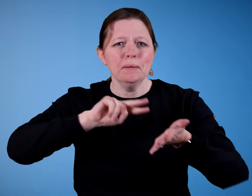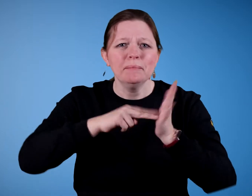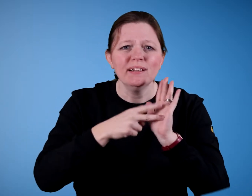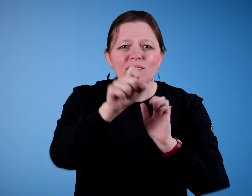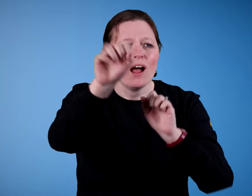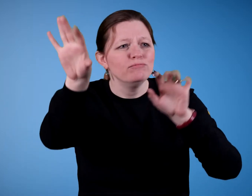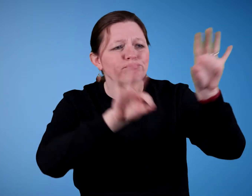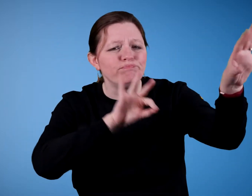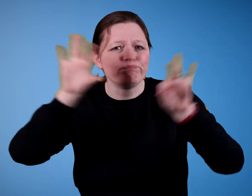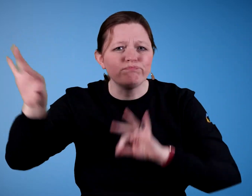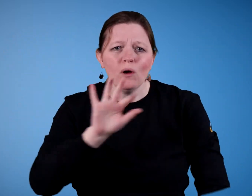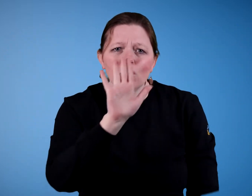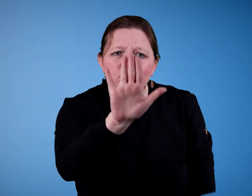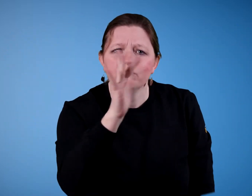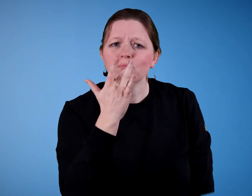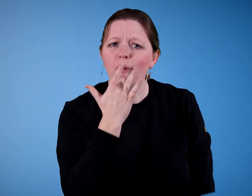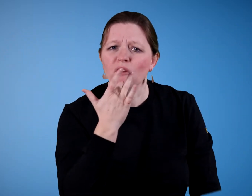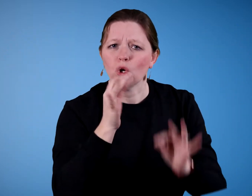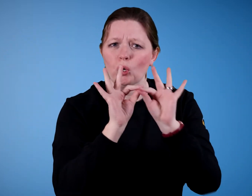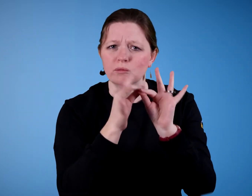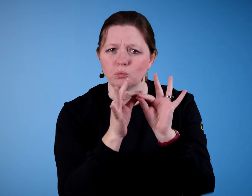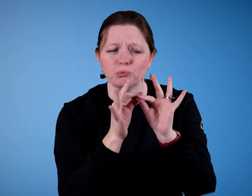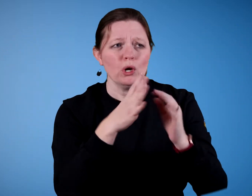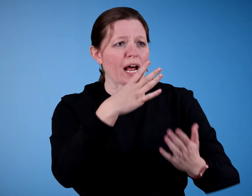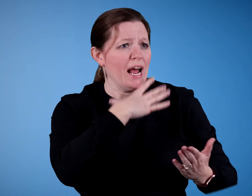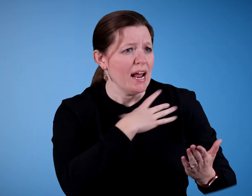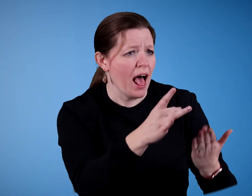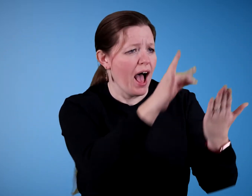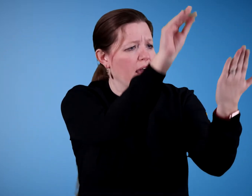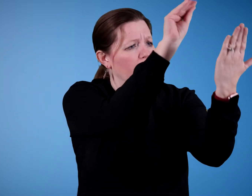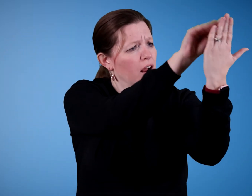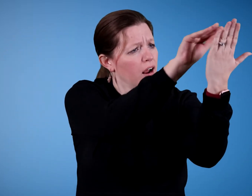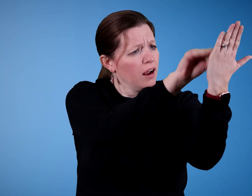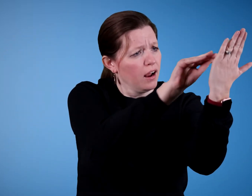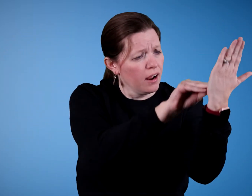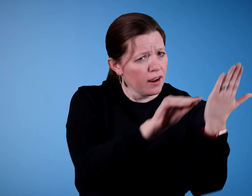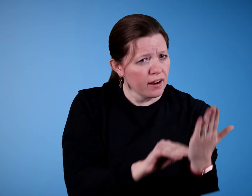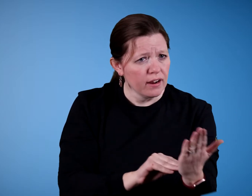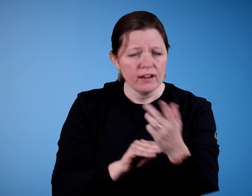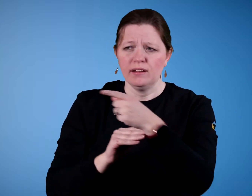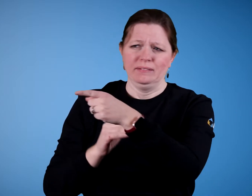This means you can hand select your preferred interpreter list